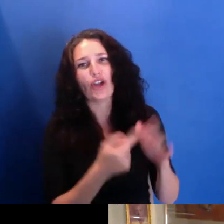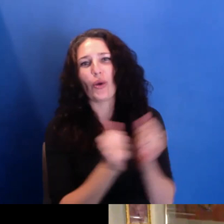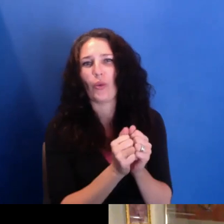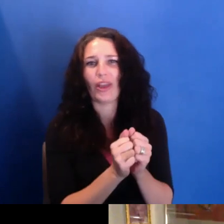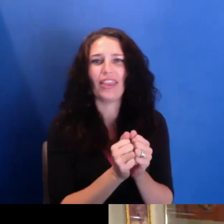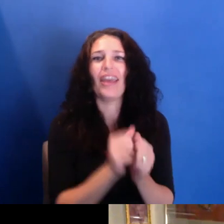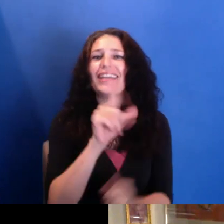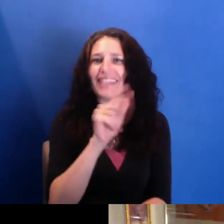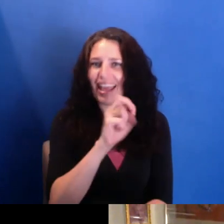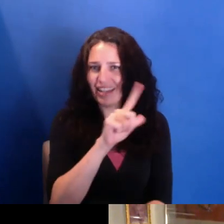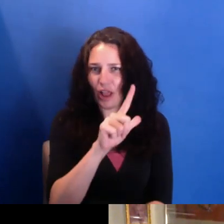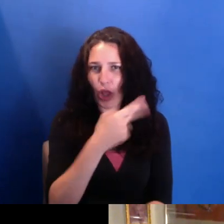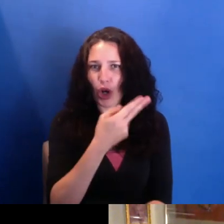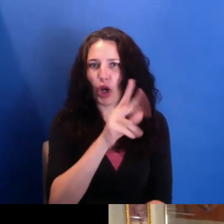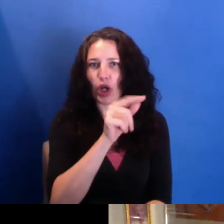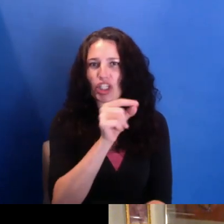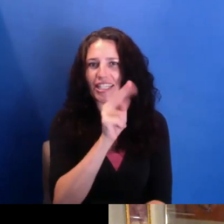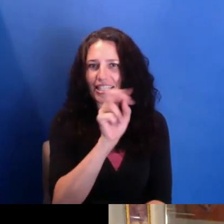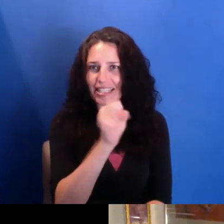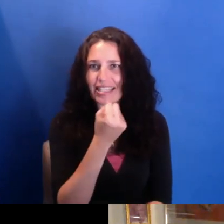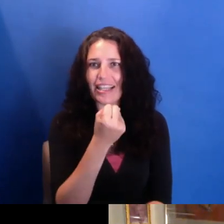are doing participatory-- participatory community-centered work.